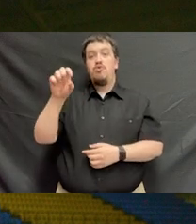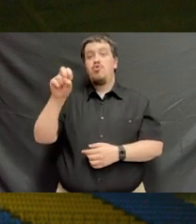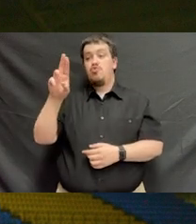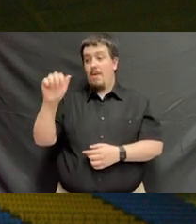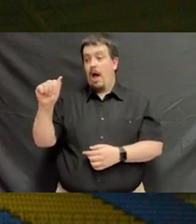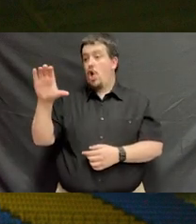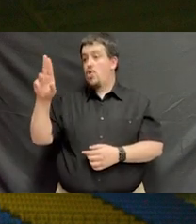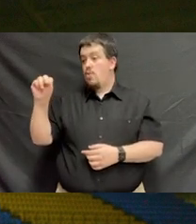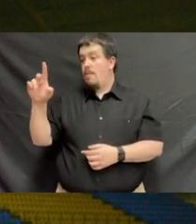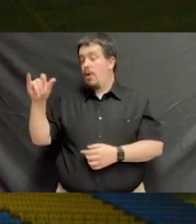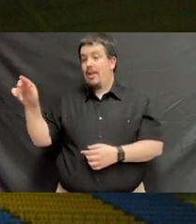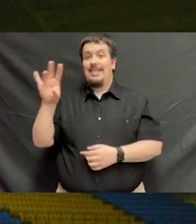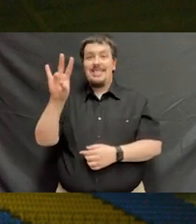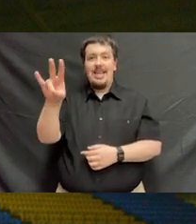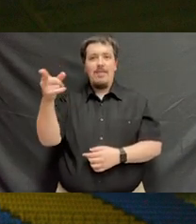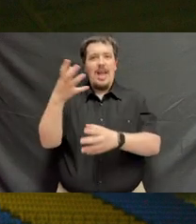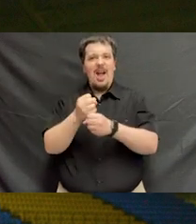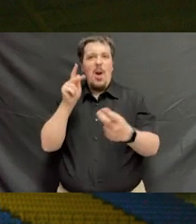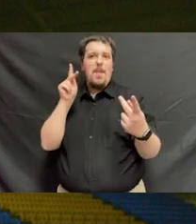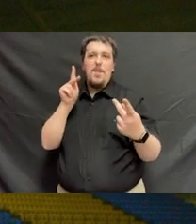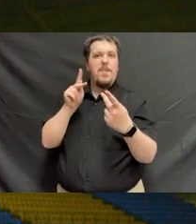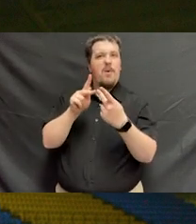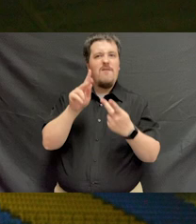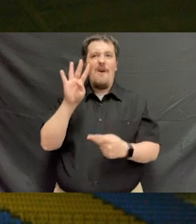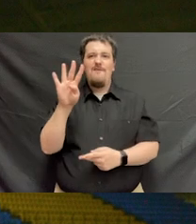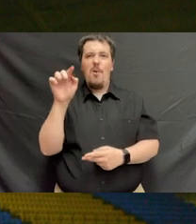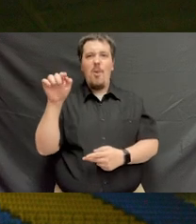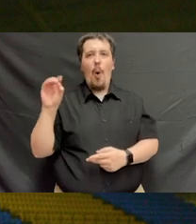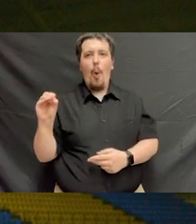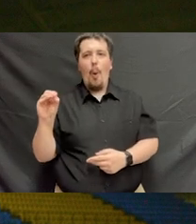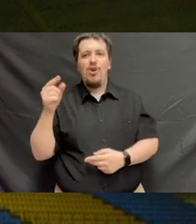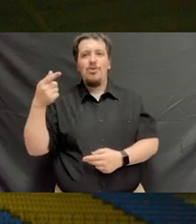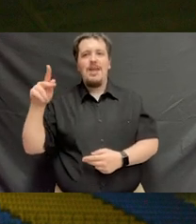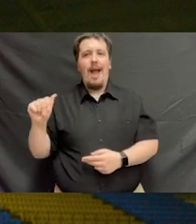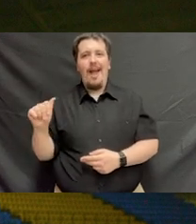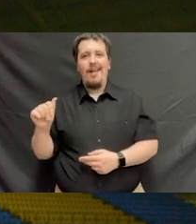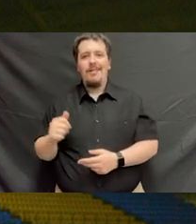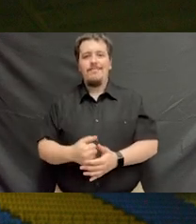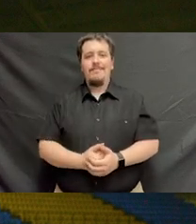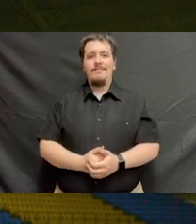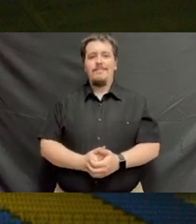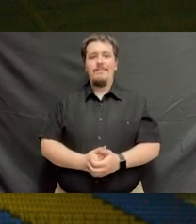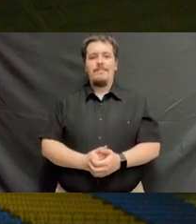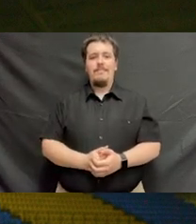Of our summa cum laude graduates, seven have earned a perfect 4.0 grade point average.